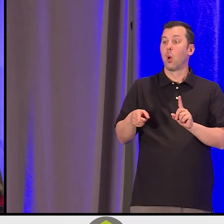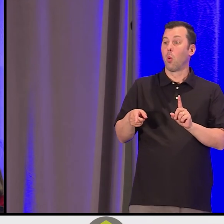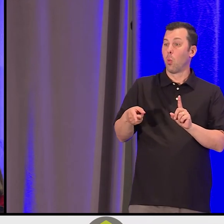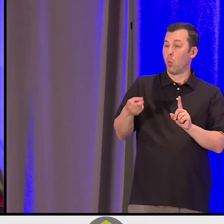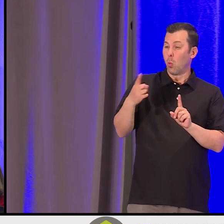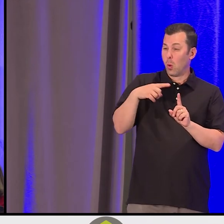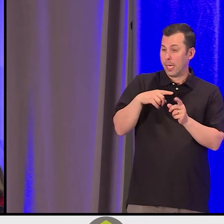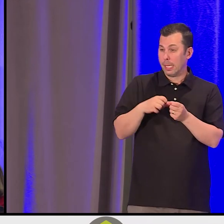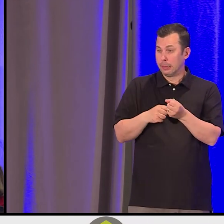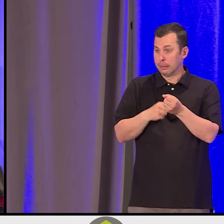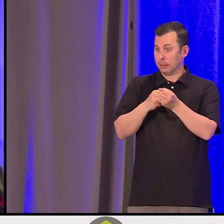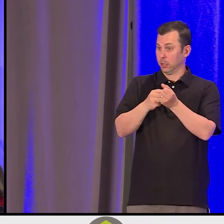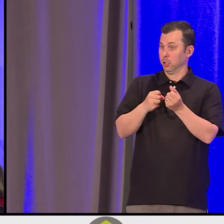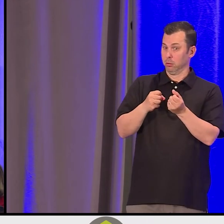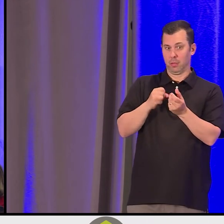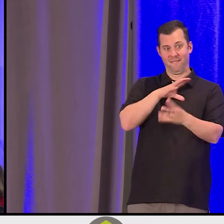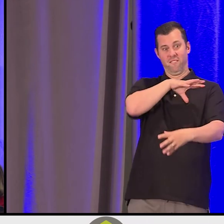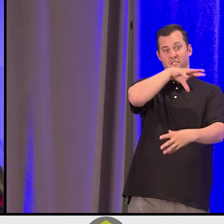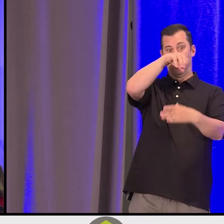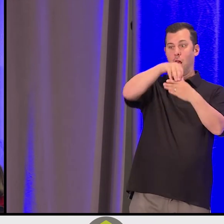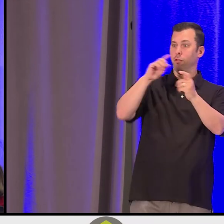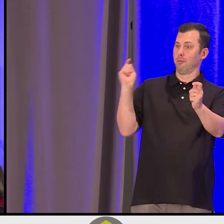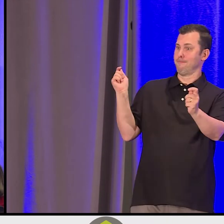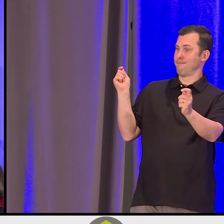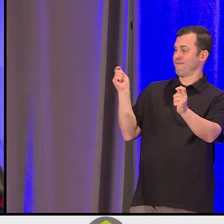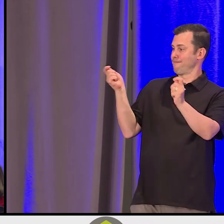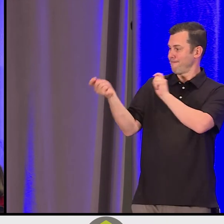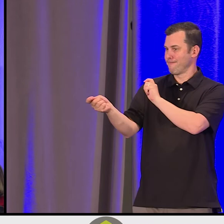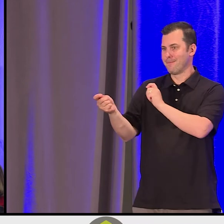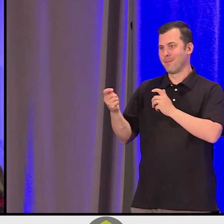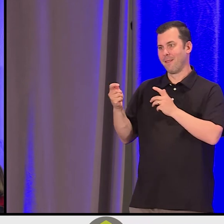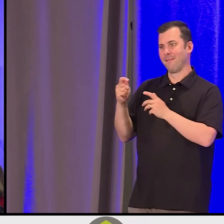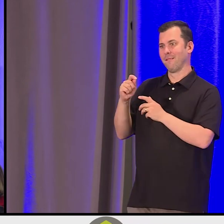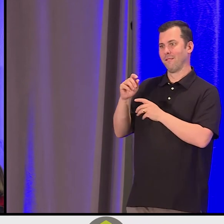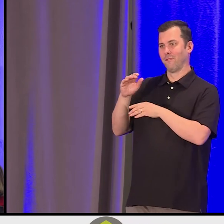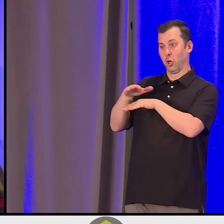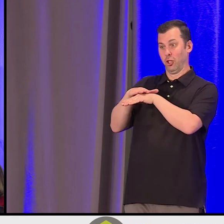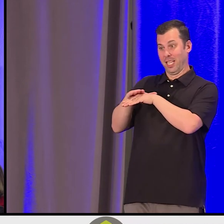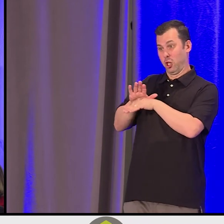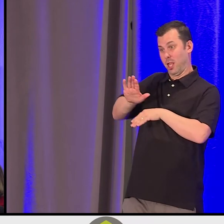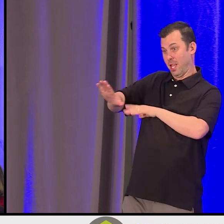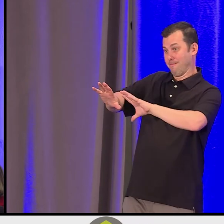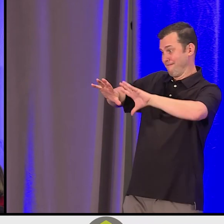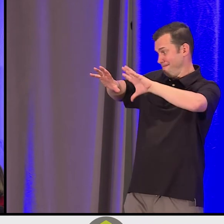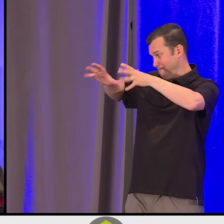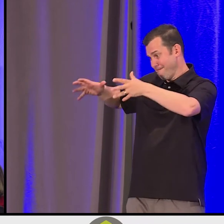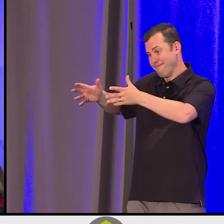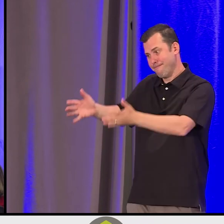with First Nations and the work that Richard leads today. We're grateful to be in a room with you as [Indigenous language], as leaders.